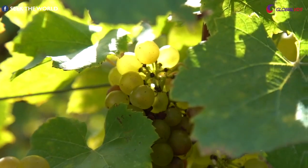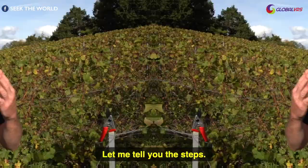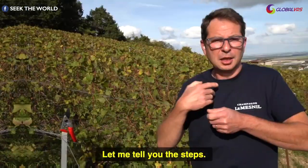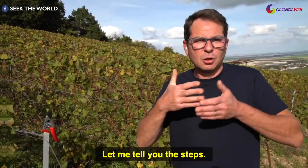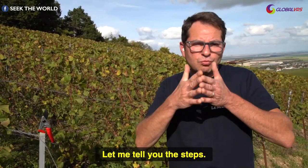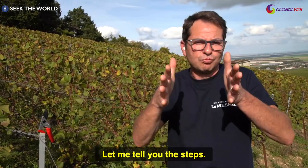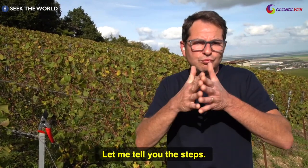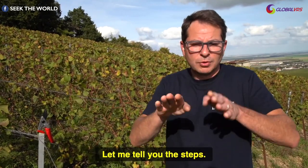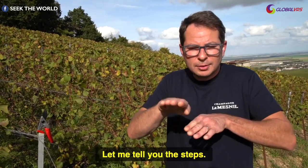let me tell you the steps